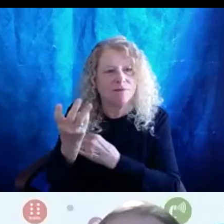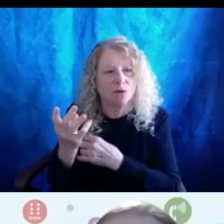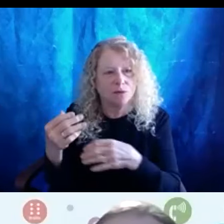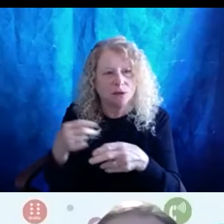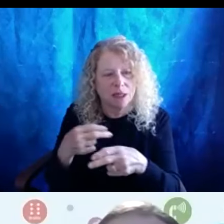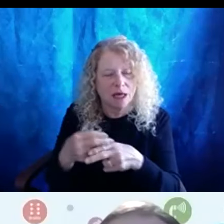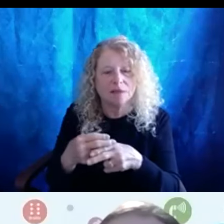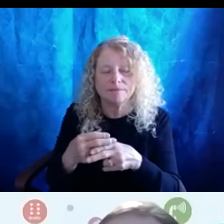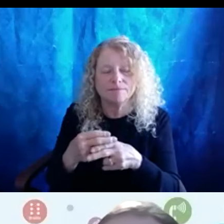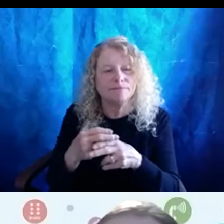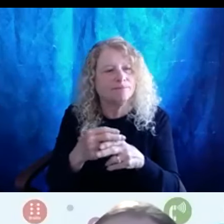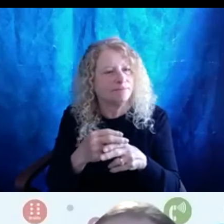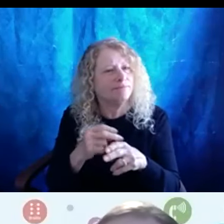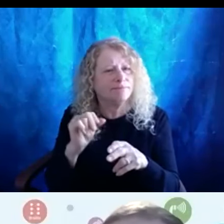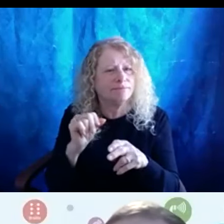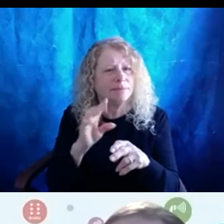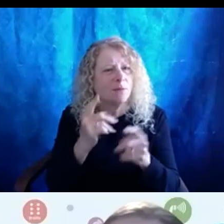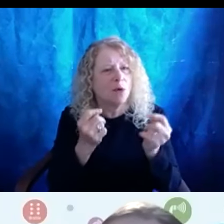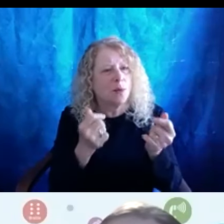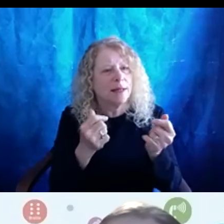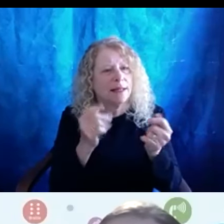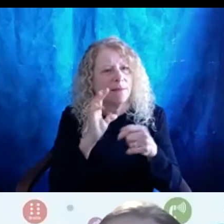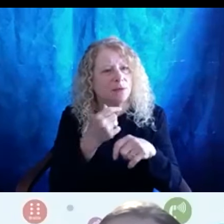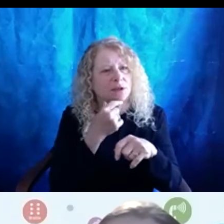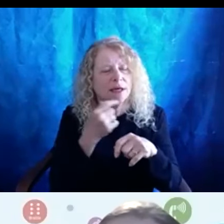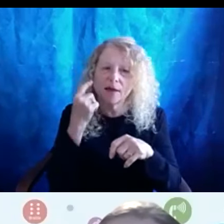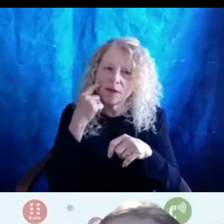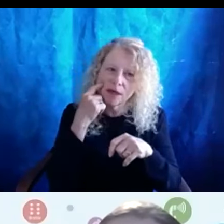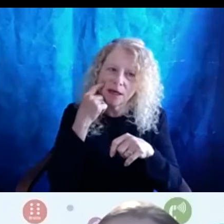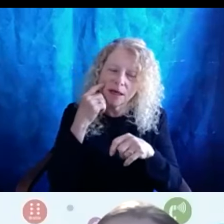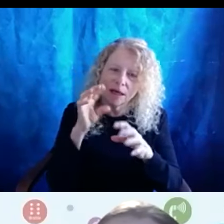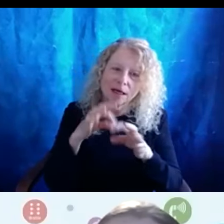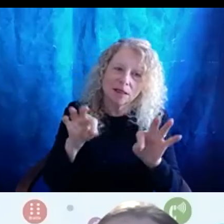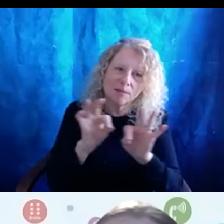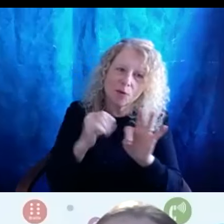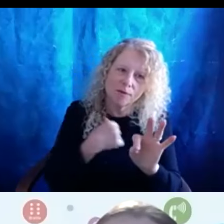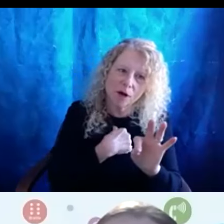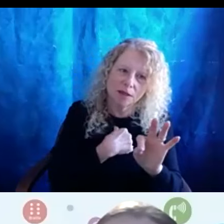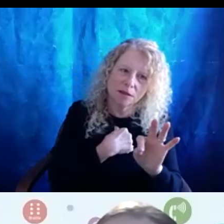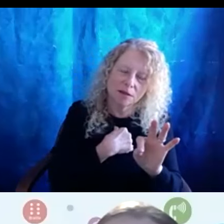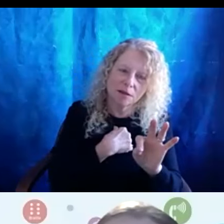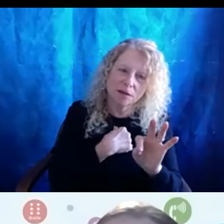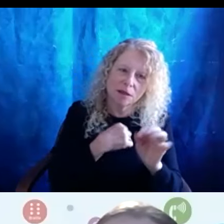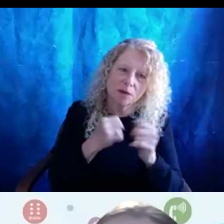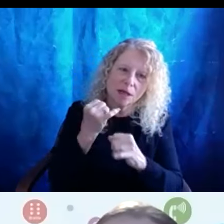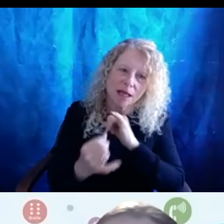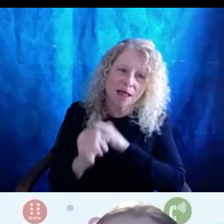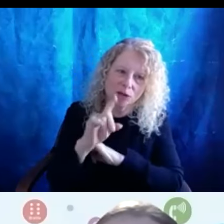I'm going to really quickly, I'm going to say I think it's really important for us, you know with the last question that you asked Erin,